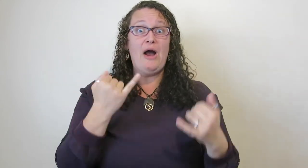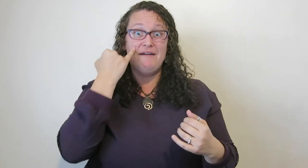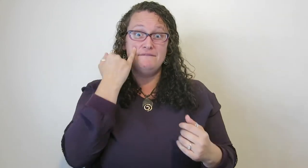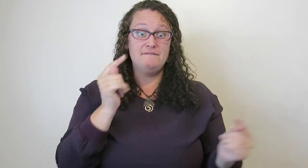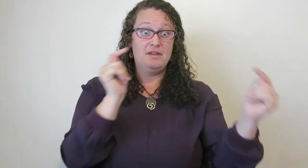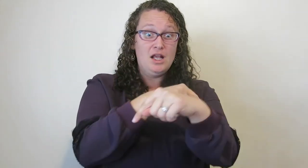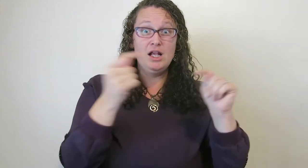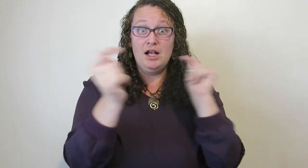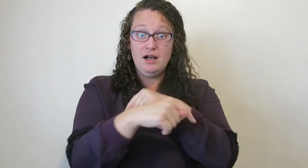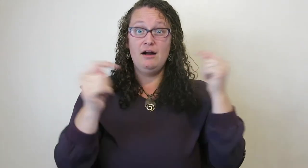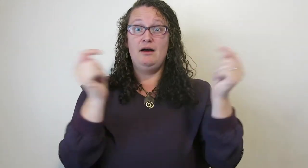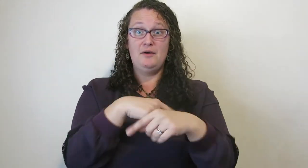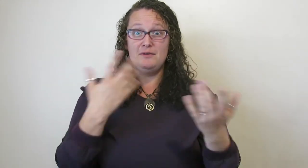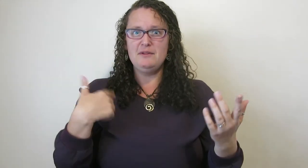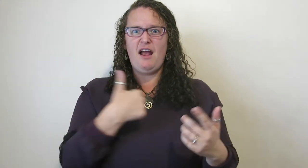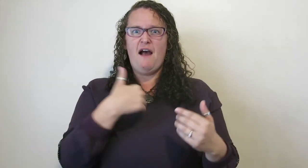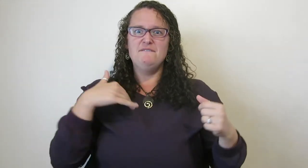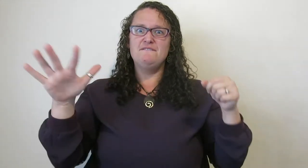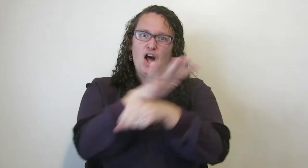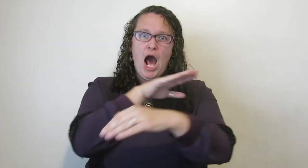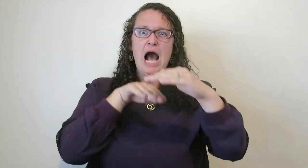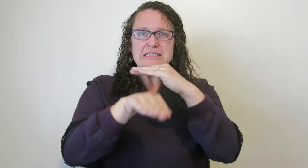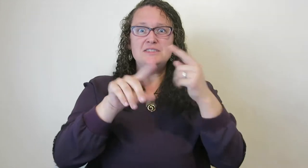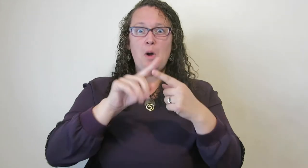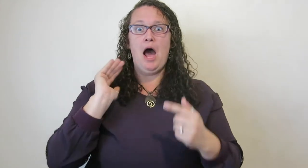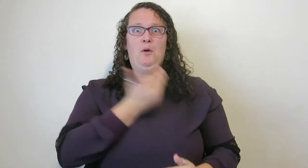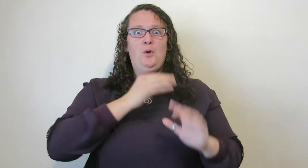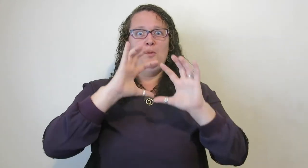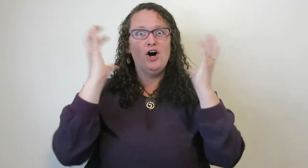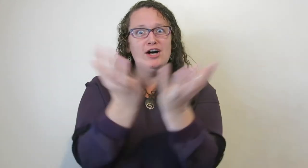By using each other, we have full access to our world.